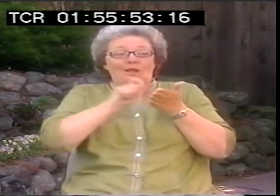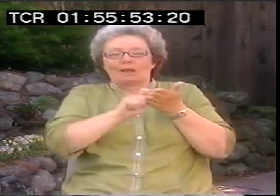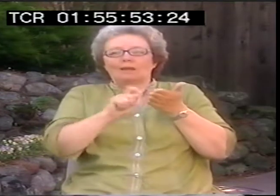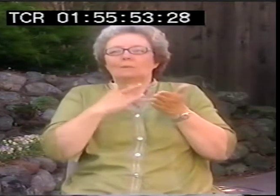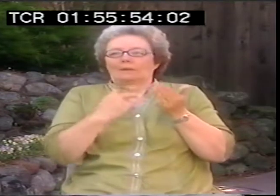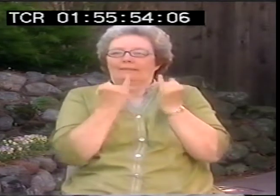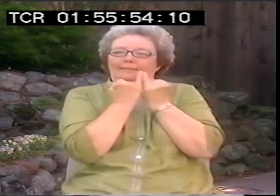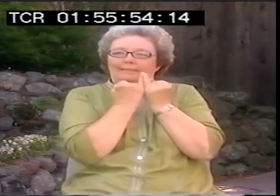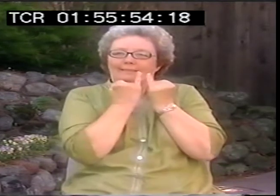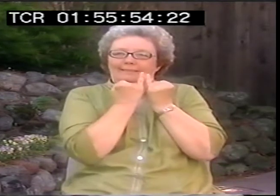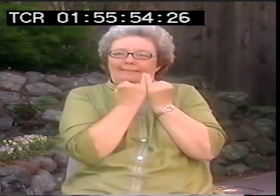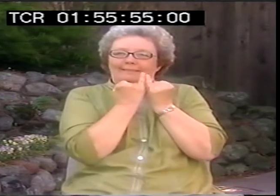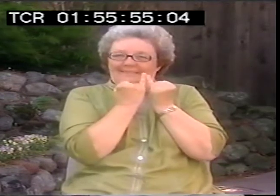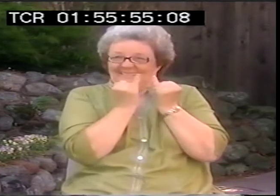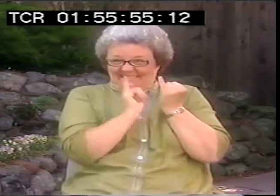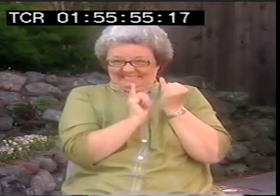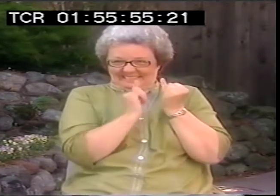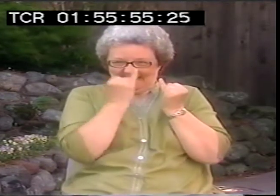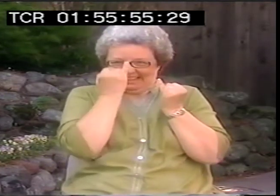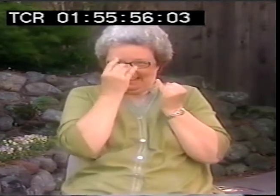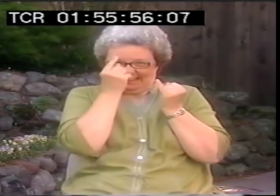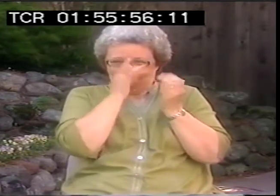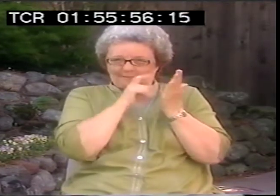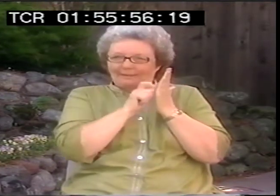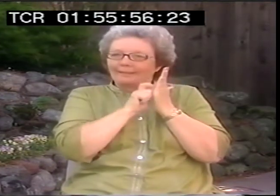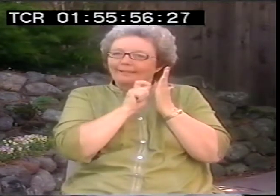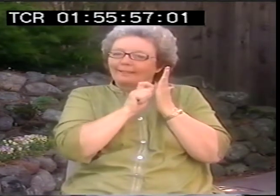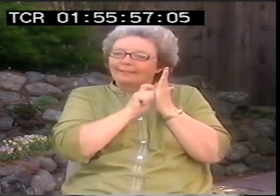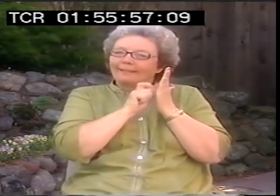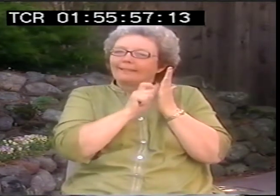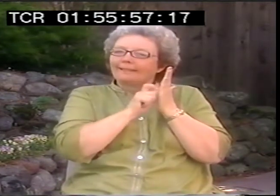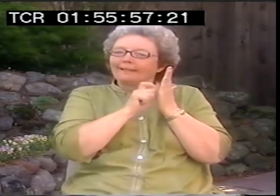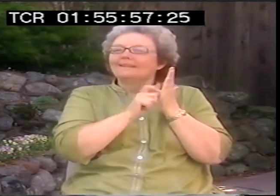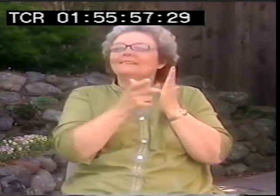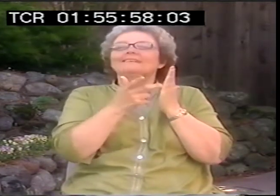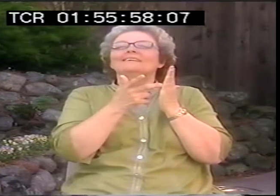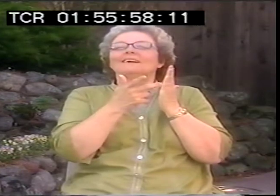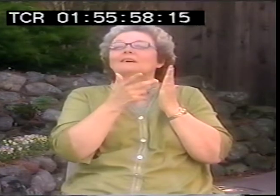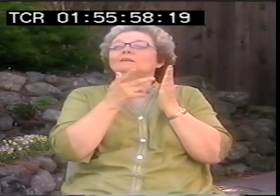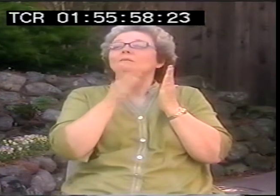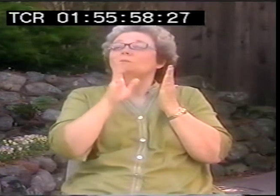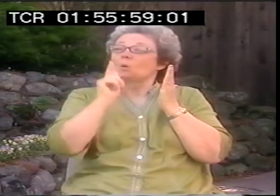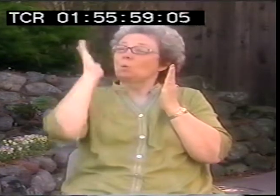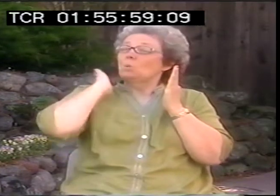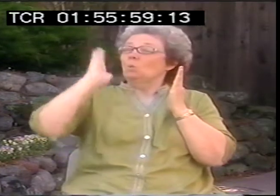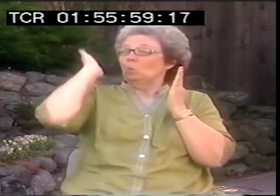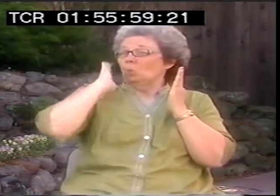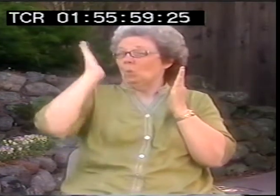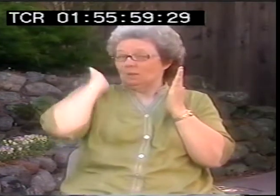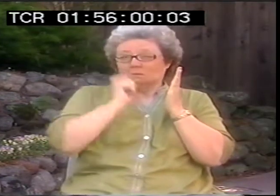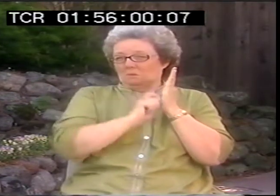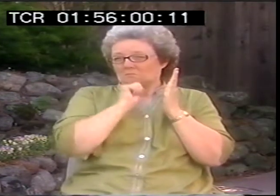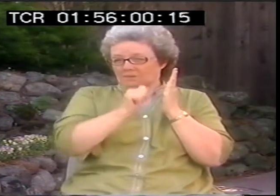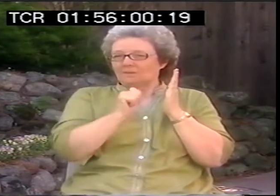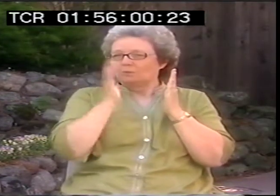What's the overriding reason behind it? Written poem can be written in isolation. It's for the writer.